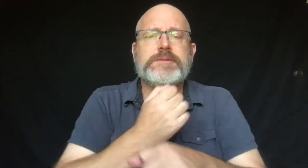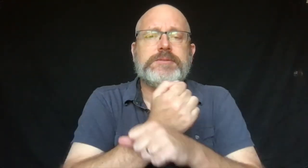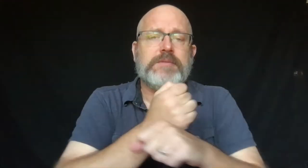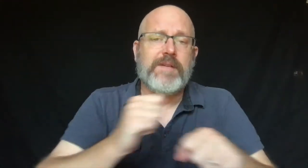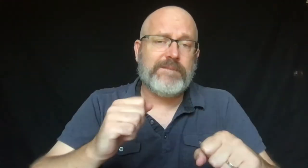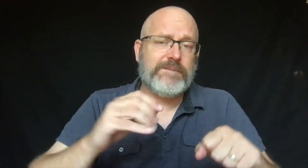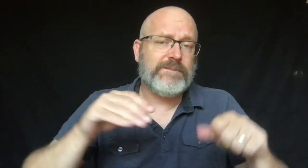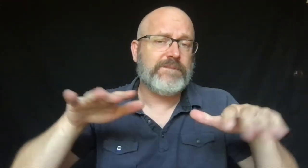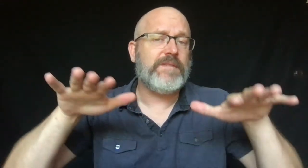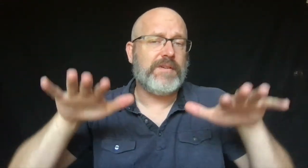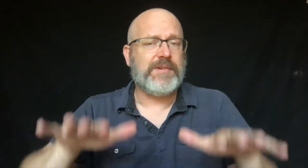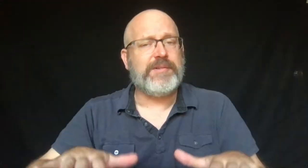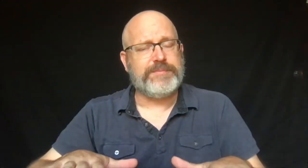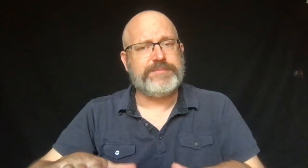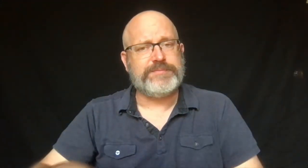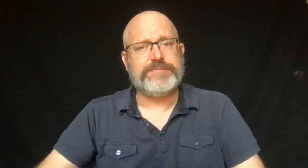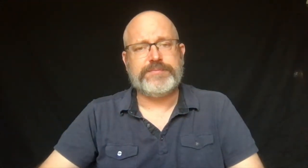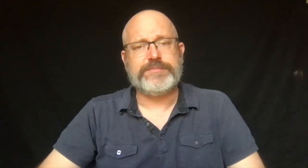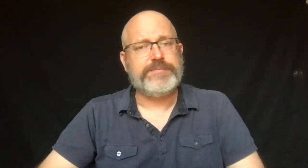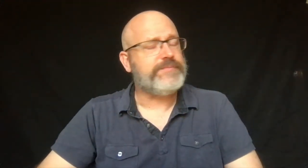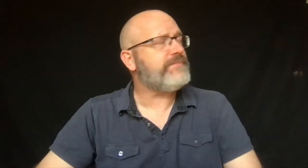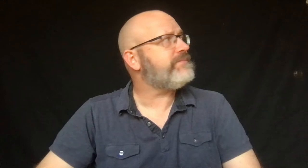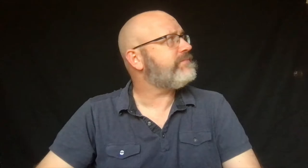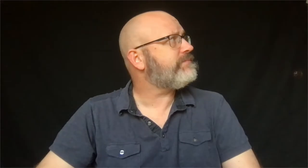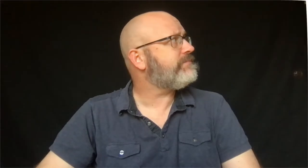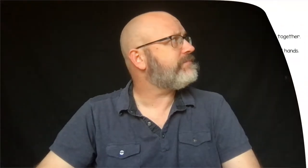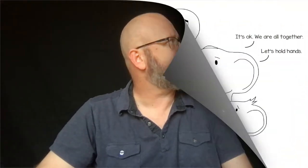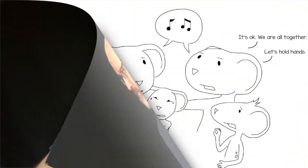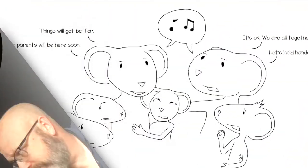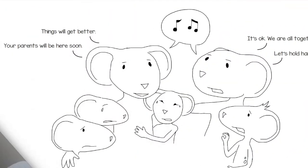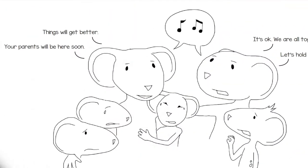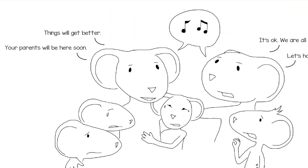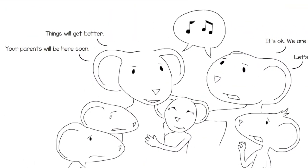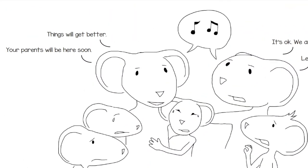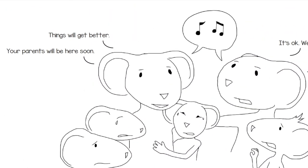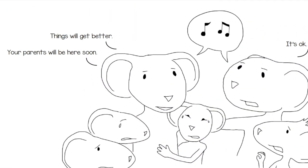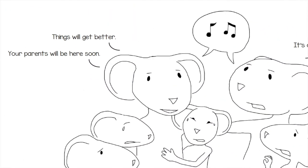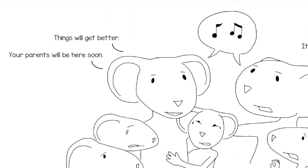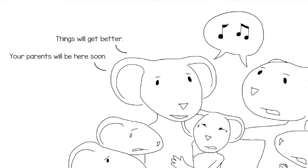Their teachers were trying to keep them safe and calm.